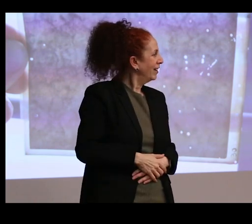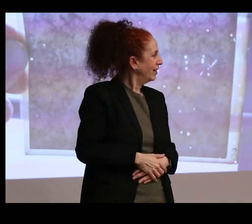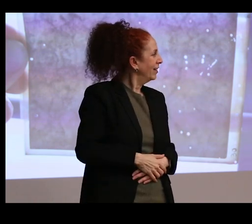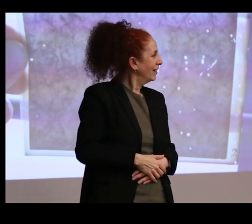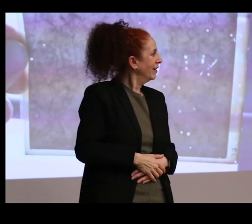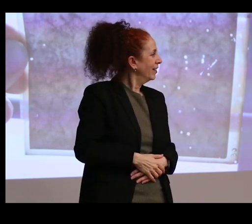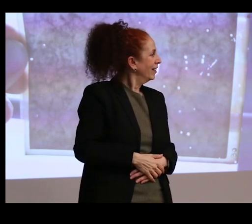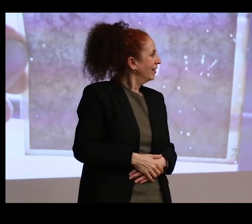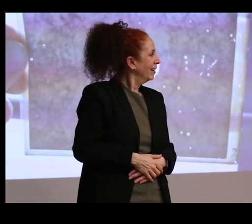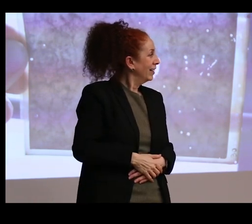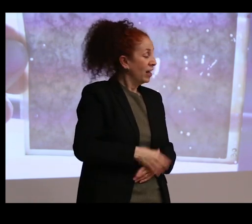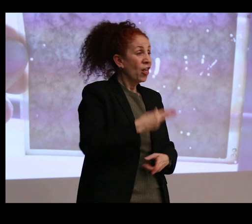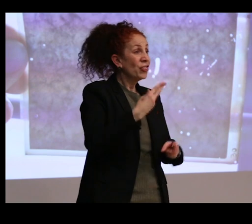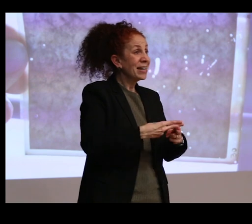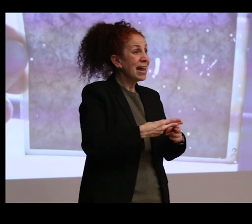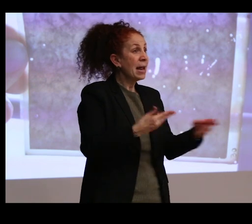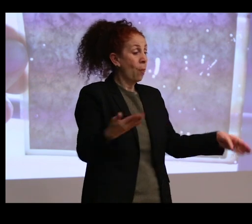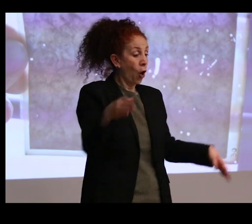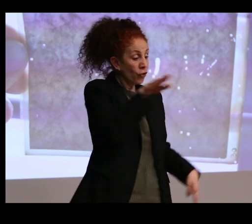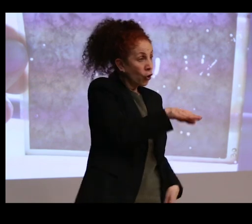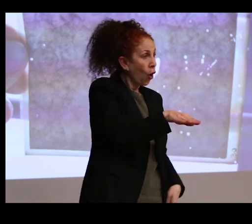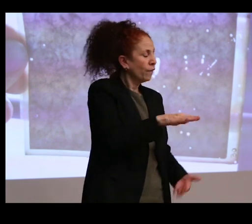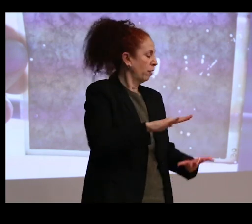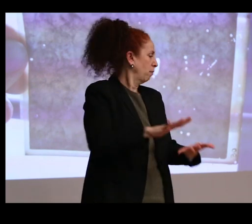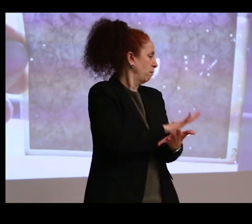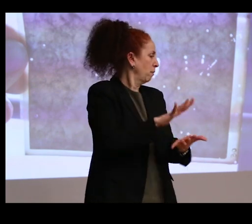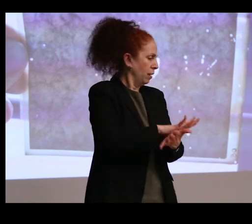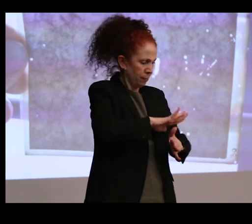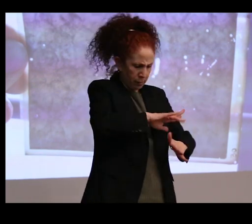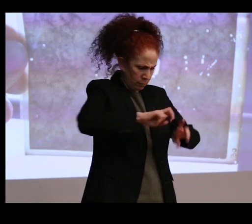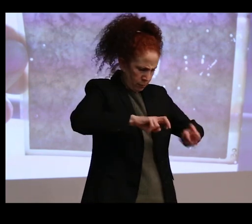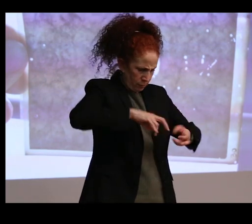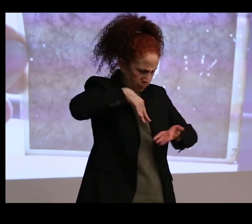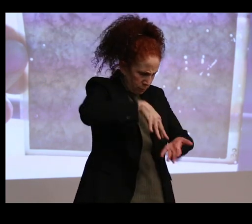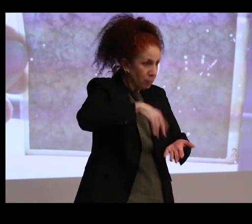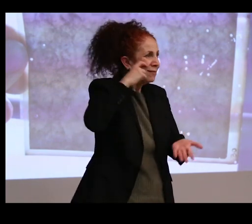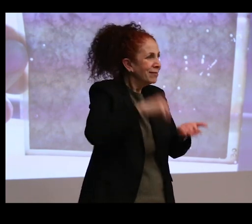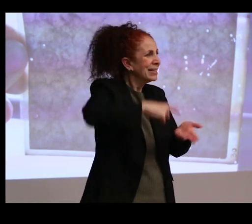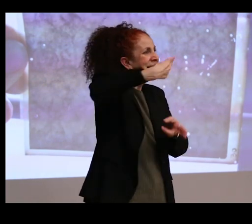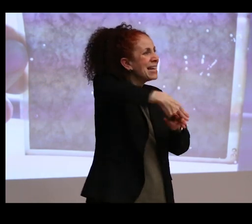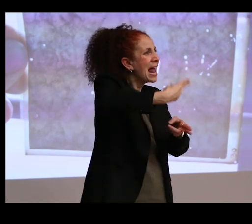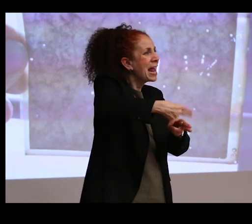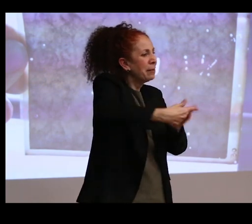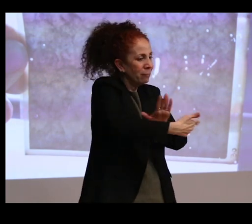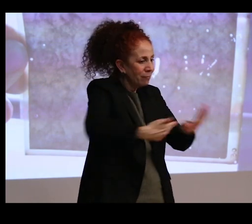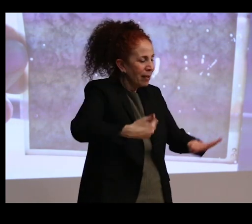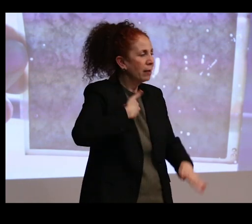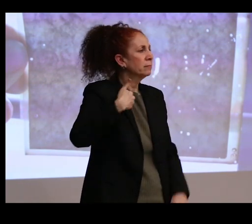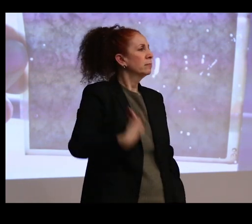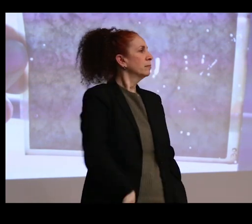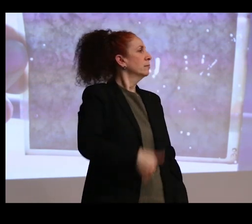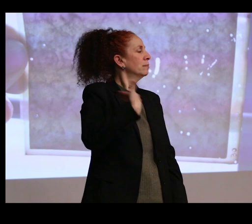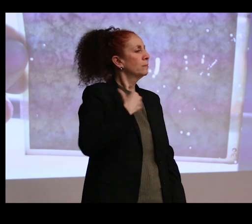But actually with just the right kind of examination technique, we recovered her name. And, to me, that's incredibly satisfying.